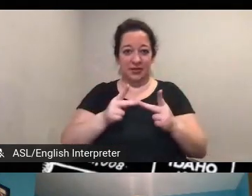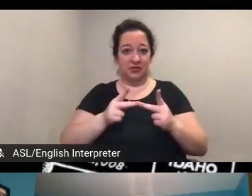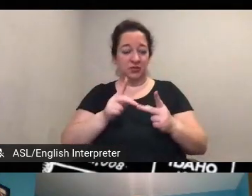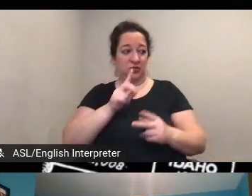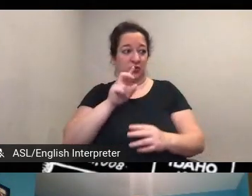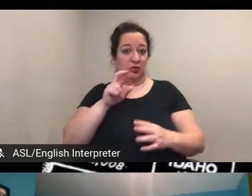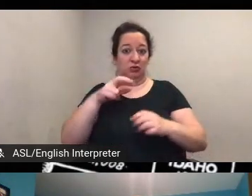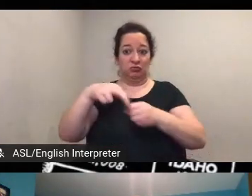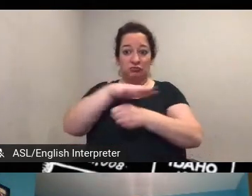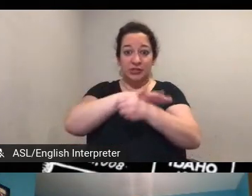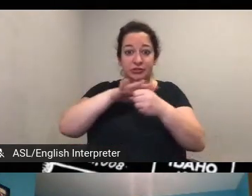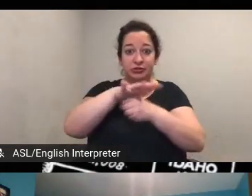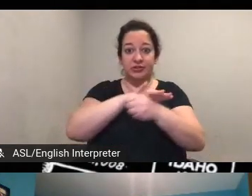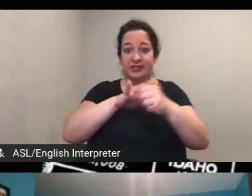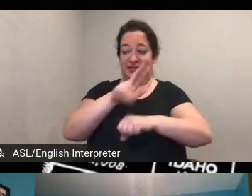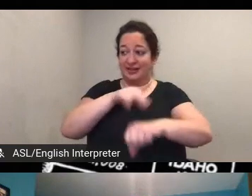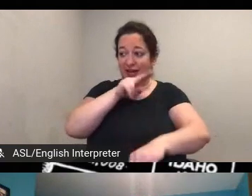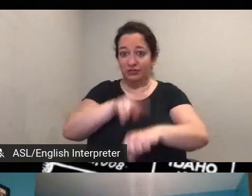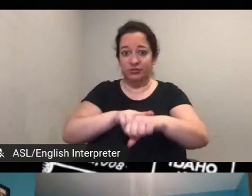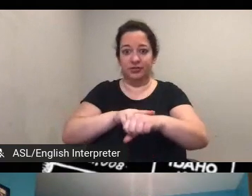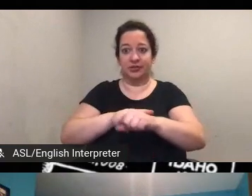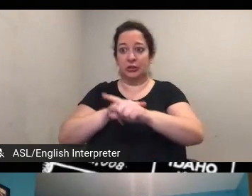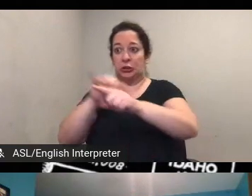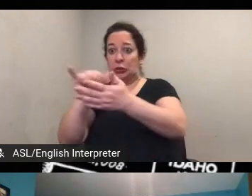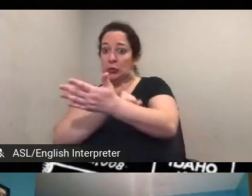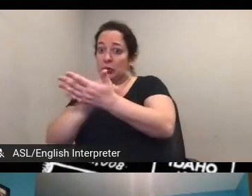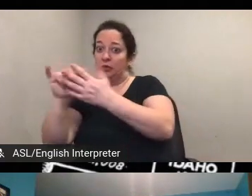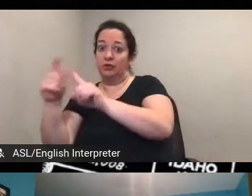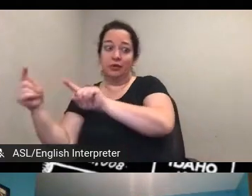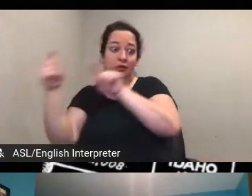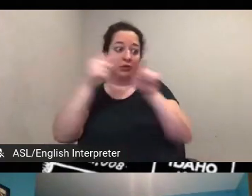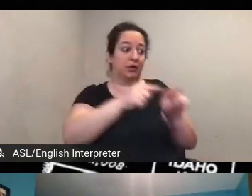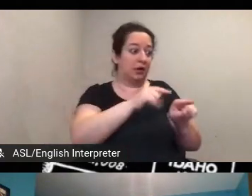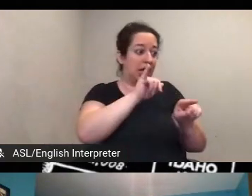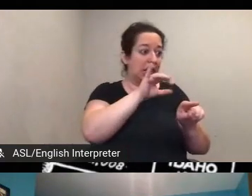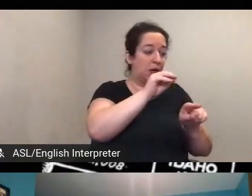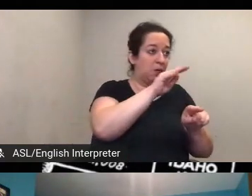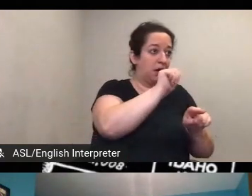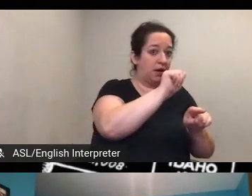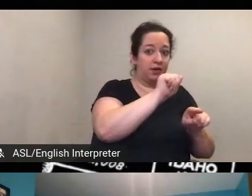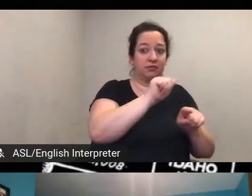and uh you know moving from new york to iowa or to california or stuff like